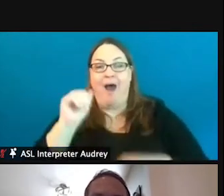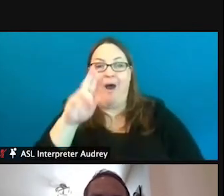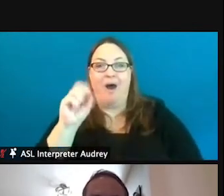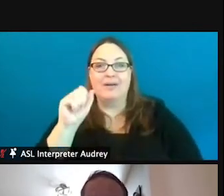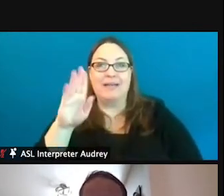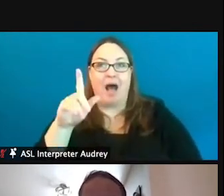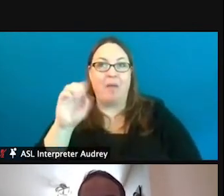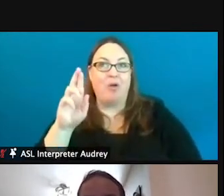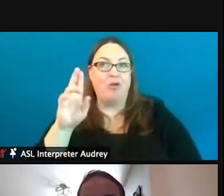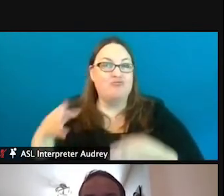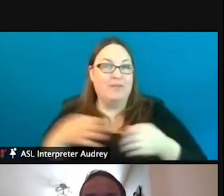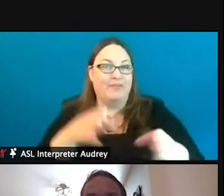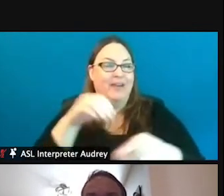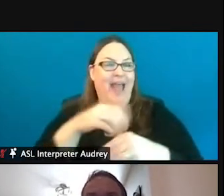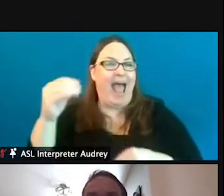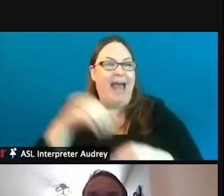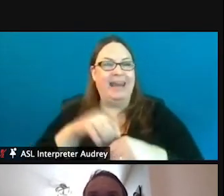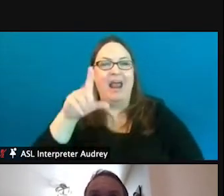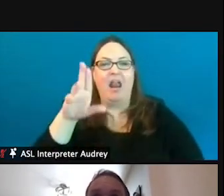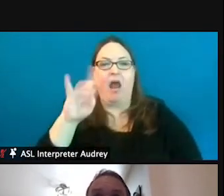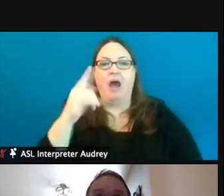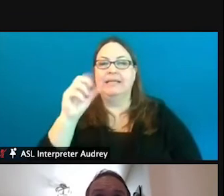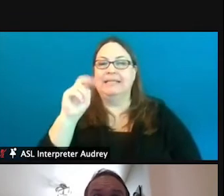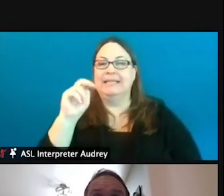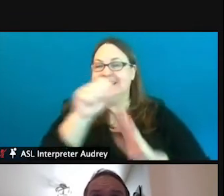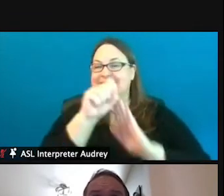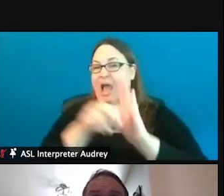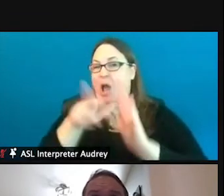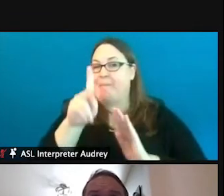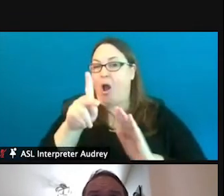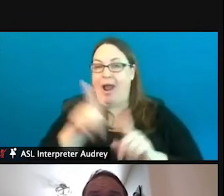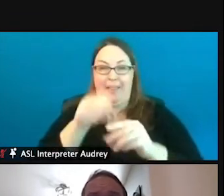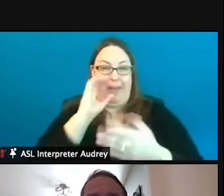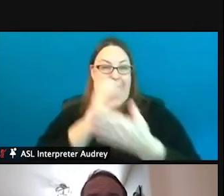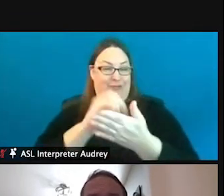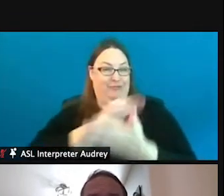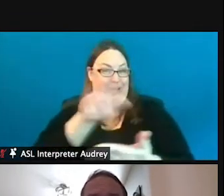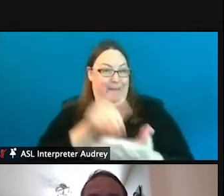Park, in the picture in the middle, and then even simple fisheries like our bluegill and